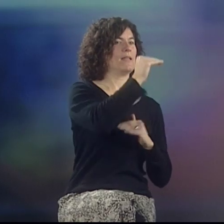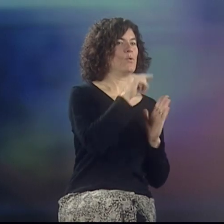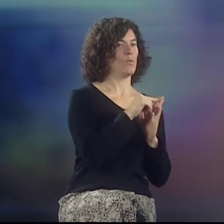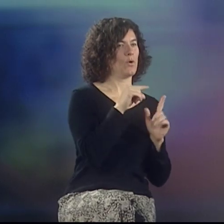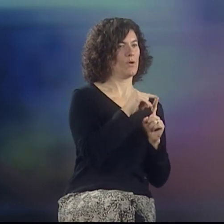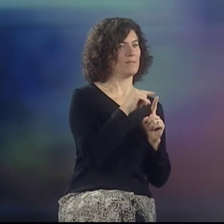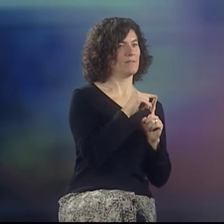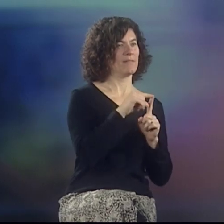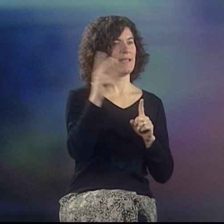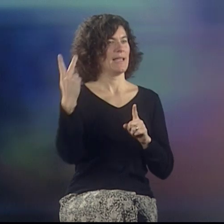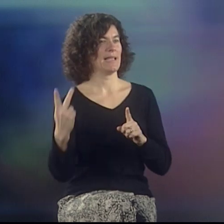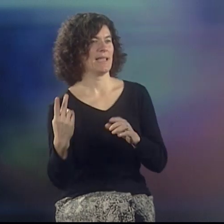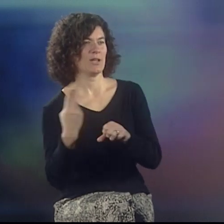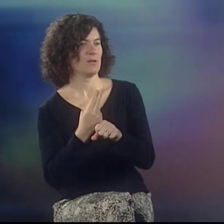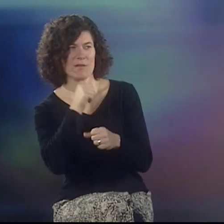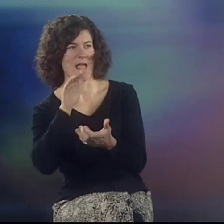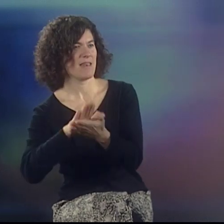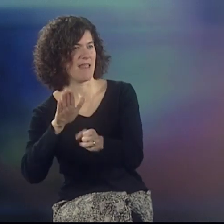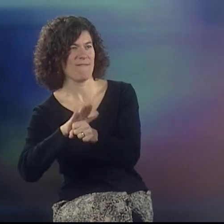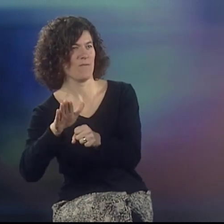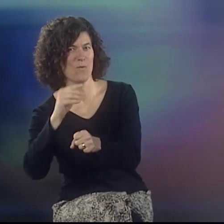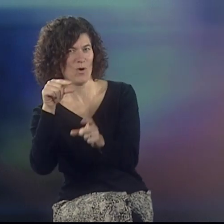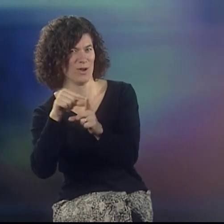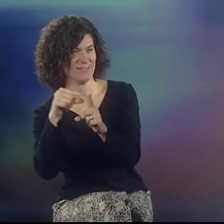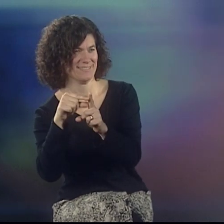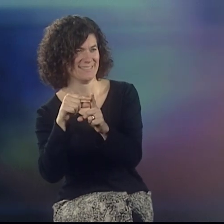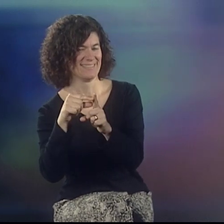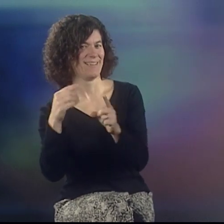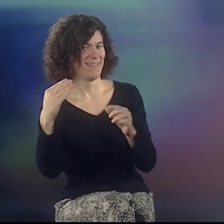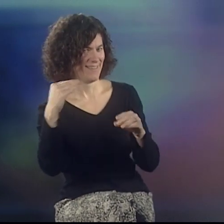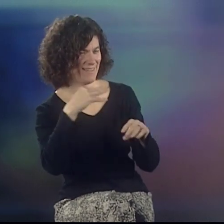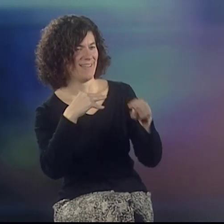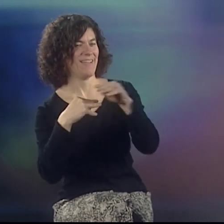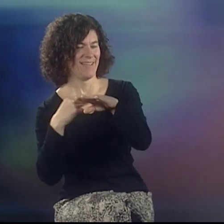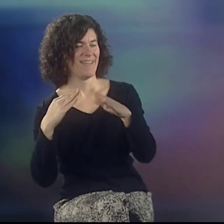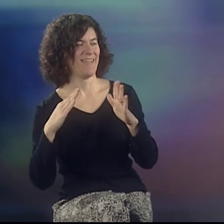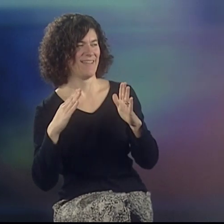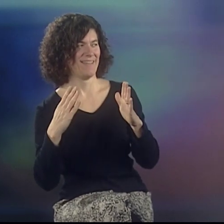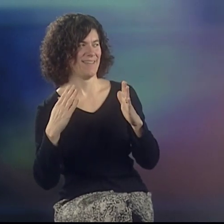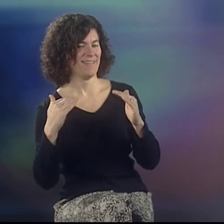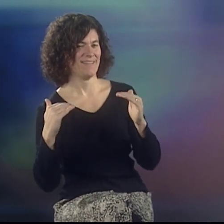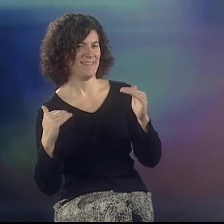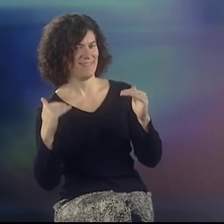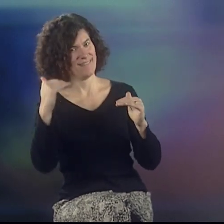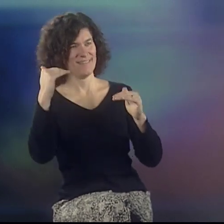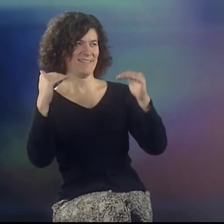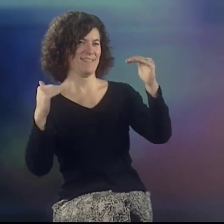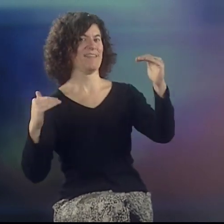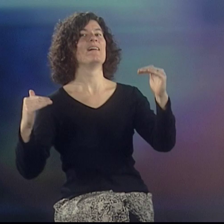In the beginning I used too many words, and Kenny didn't use enough. I think we evened out eventually,